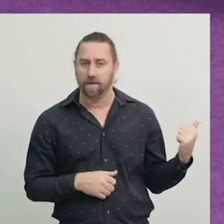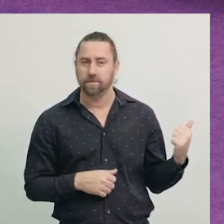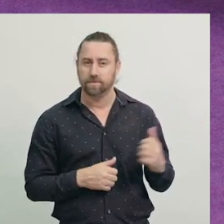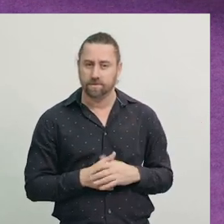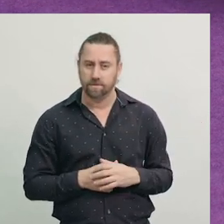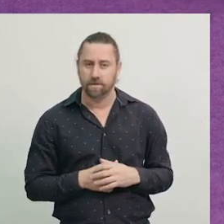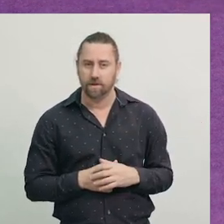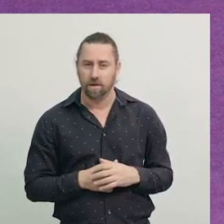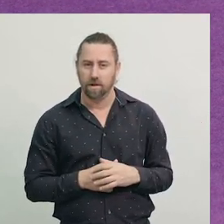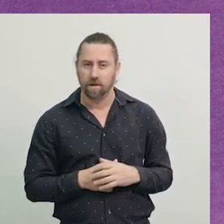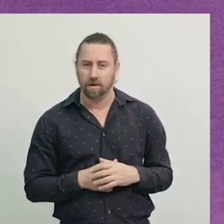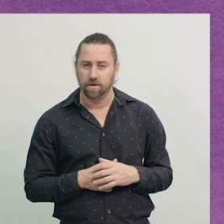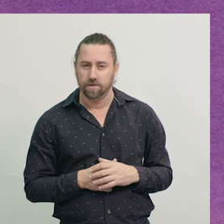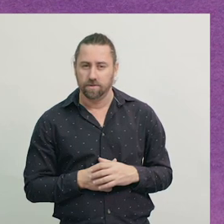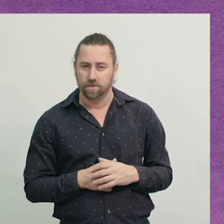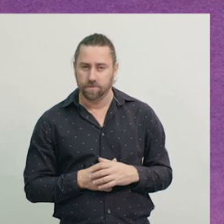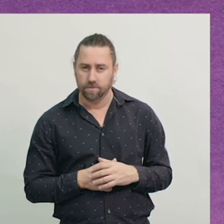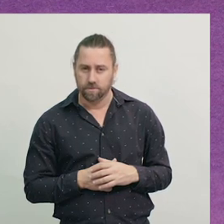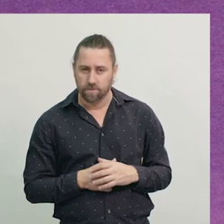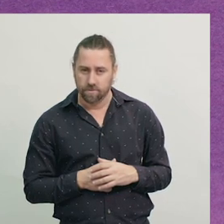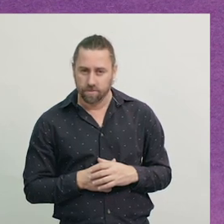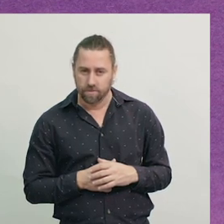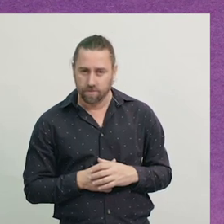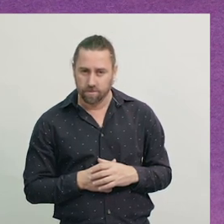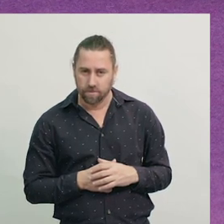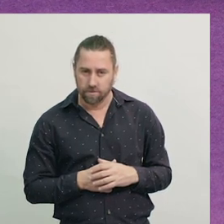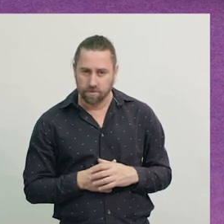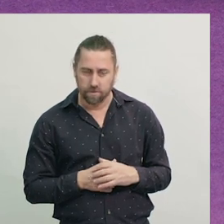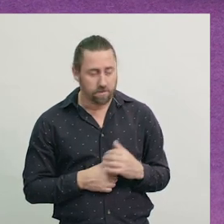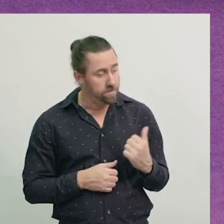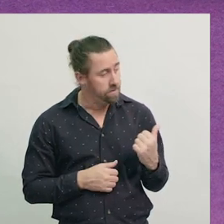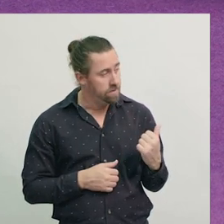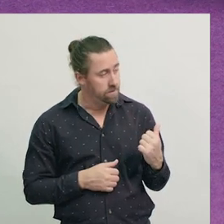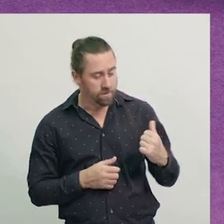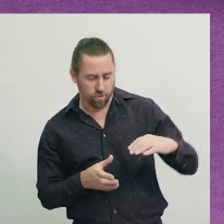Oops. I've turned, to make it fit.